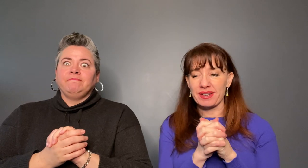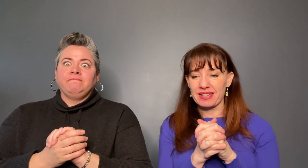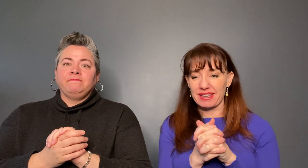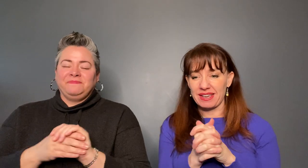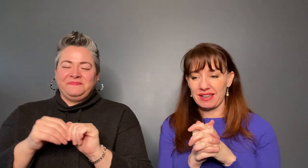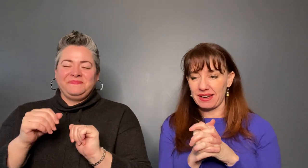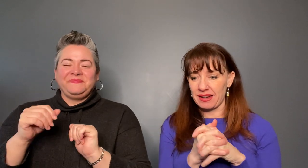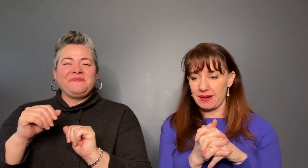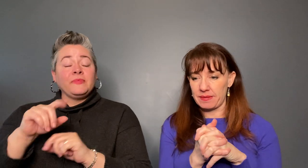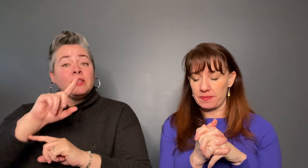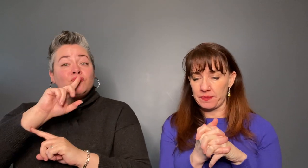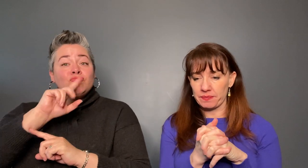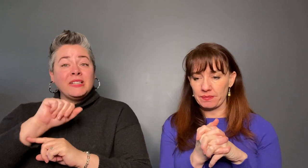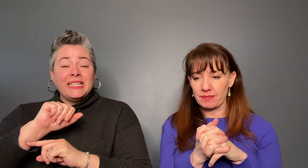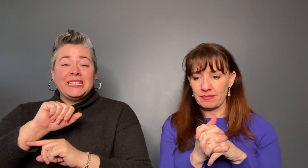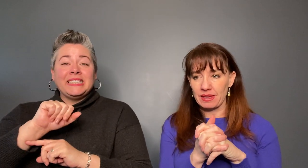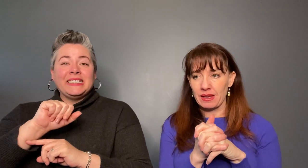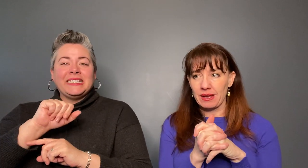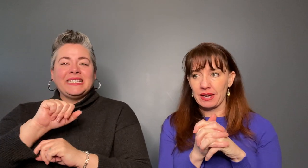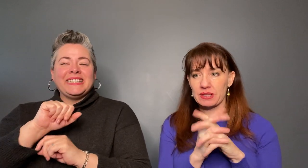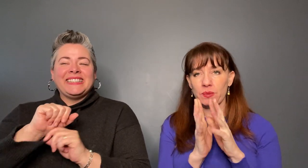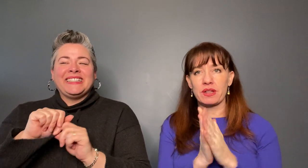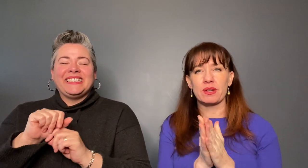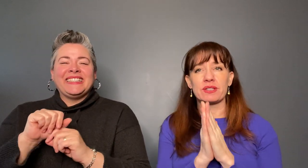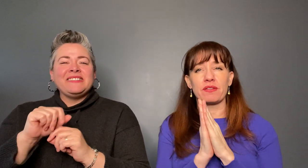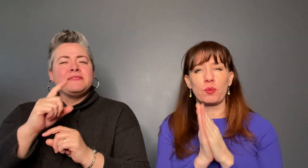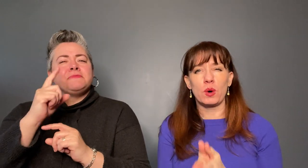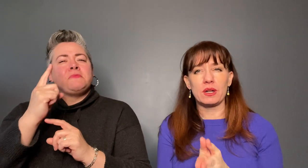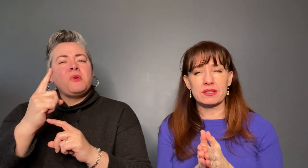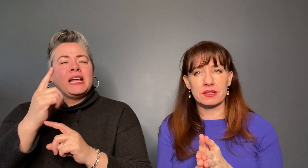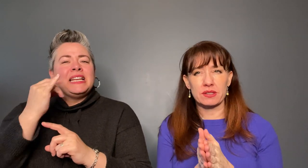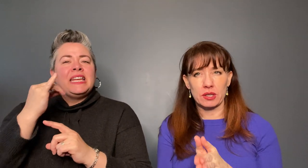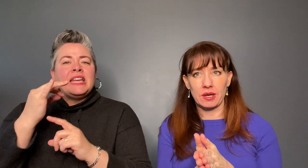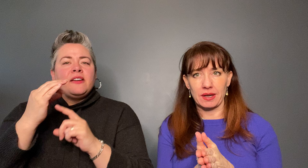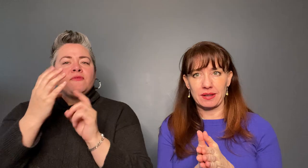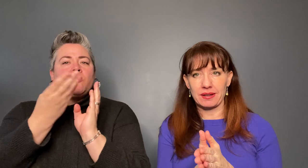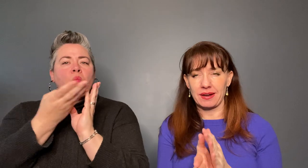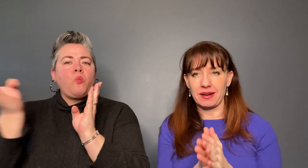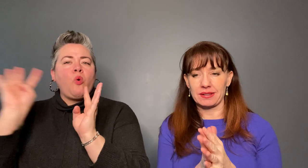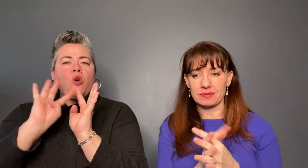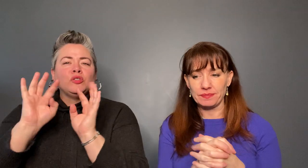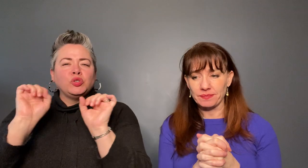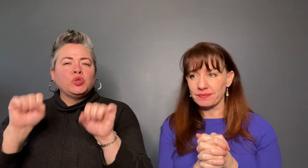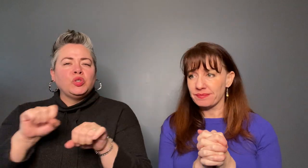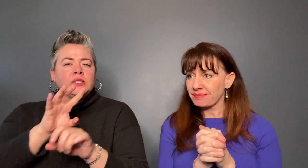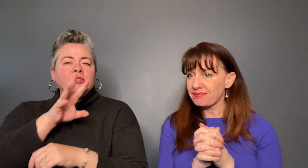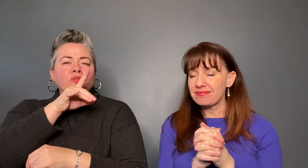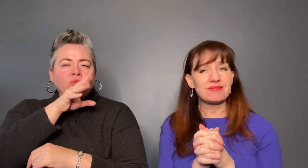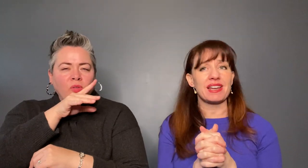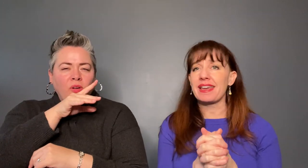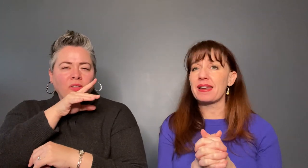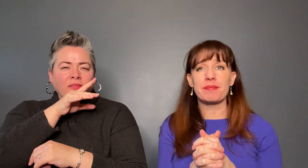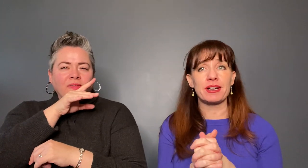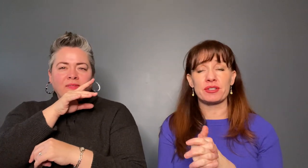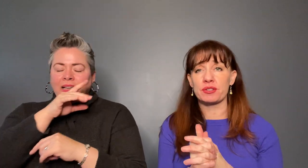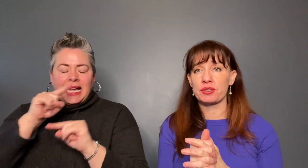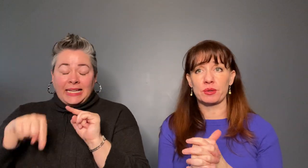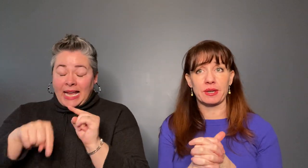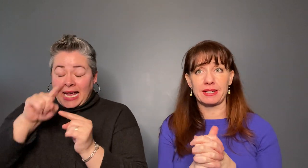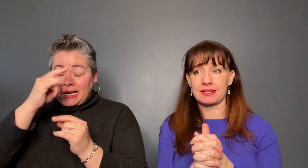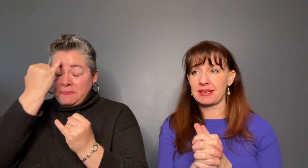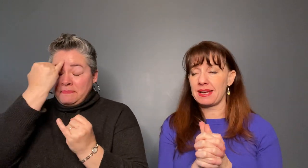could talk, I can't imagine the stories